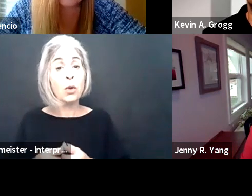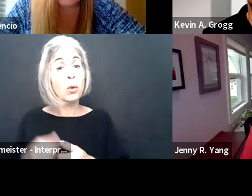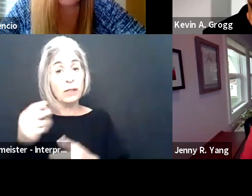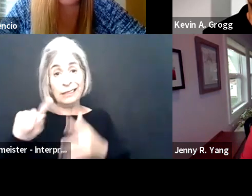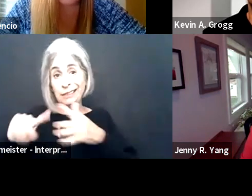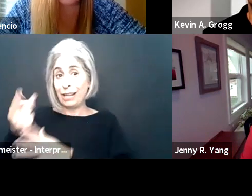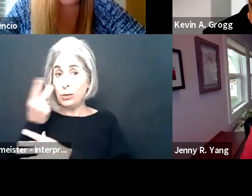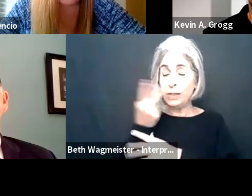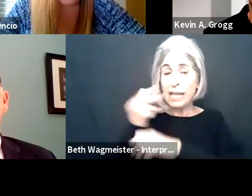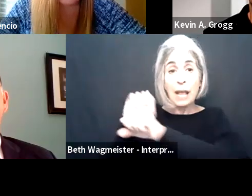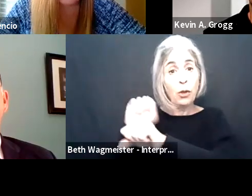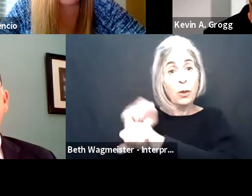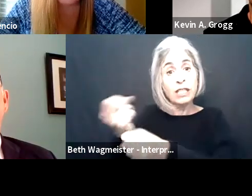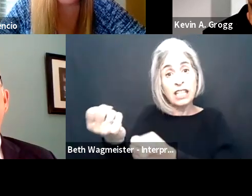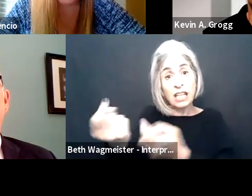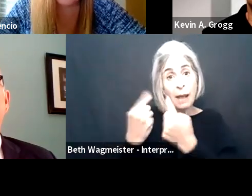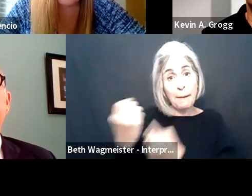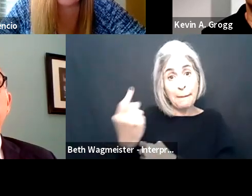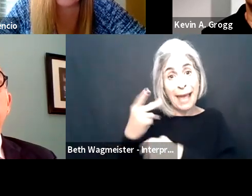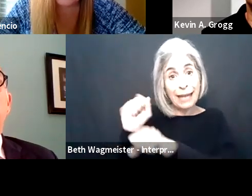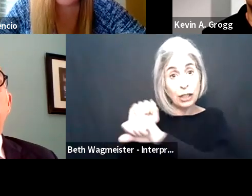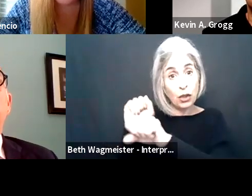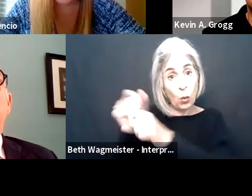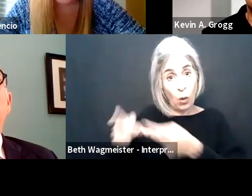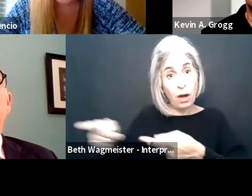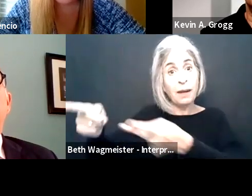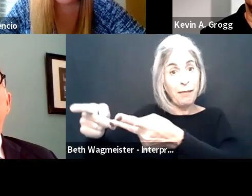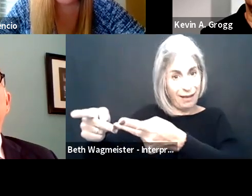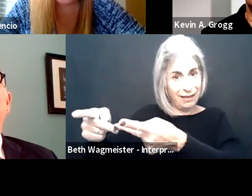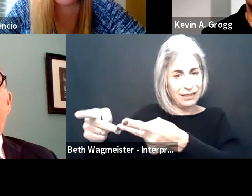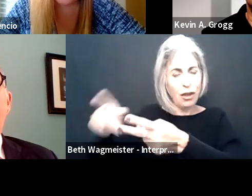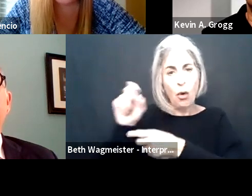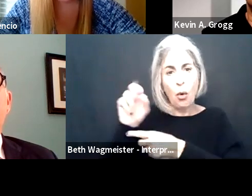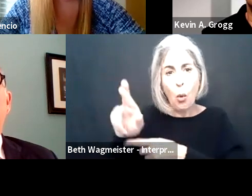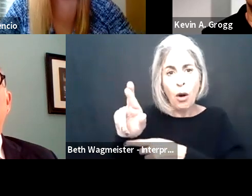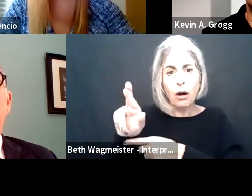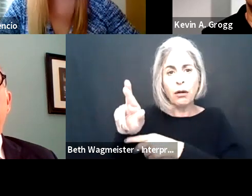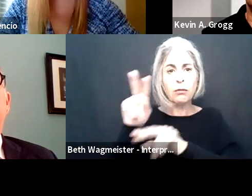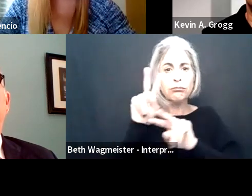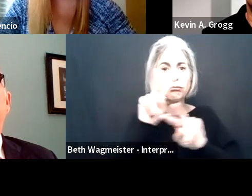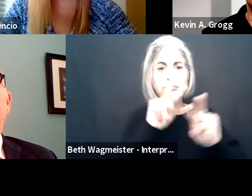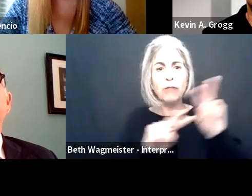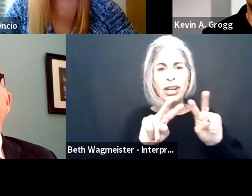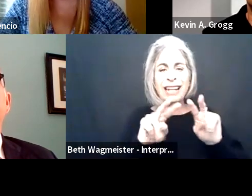of short-term and longer term tasks to remember. I think as we start to see employees